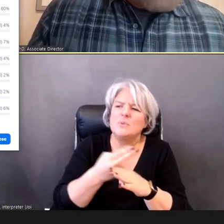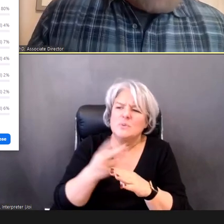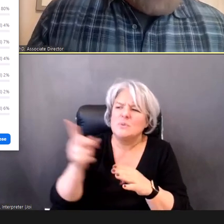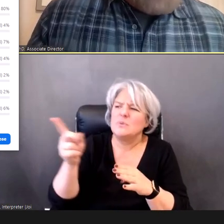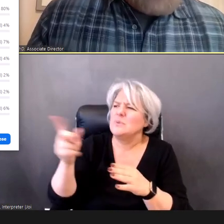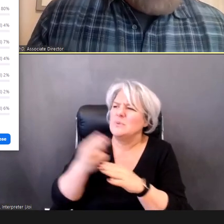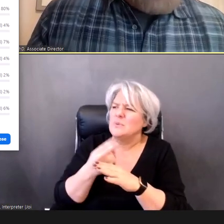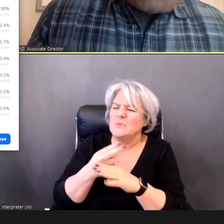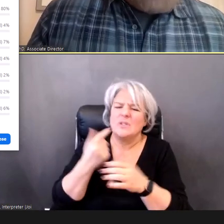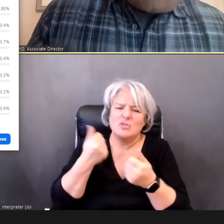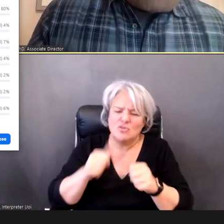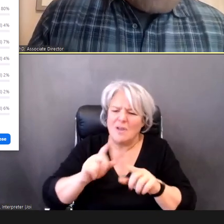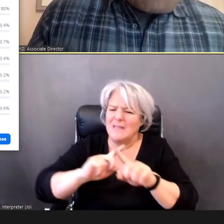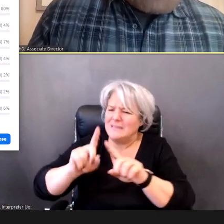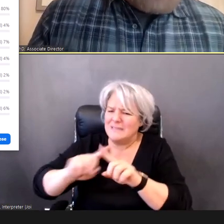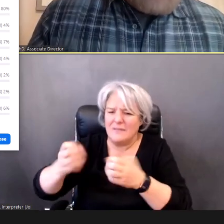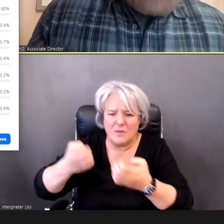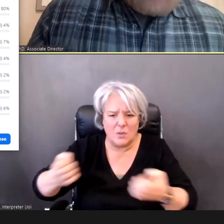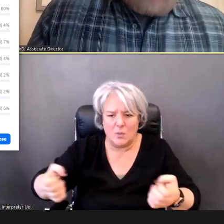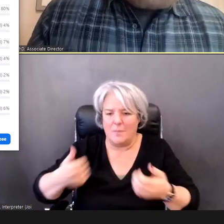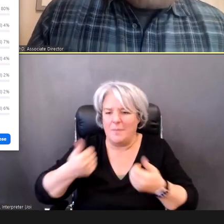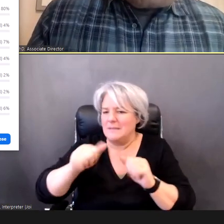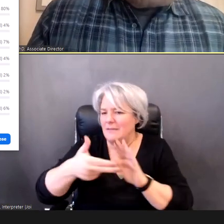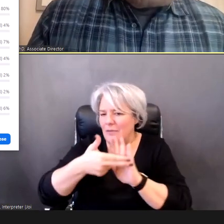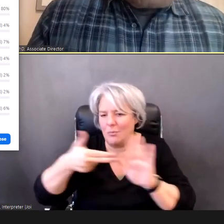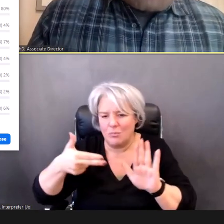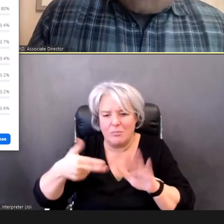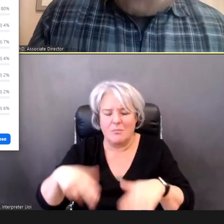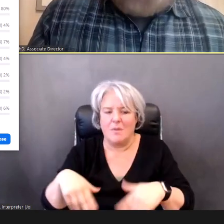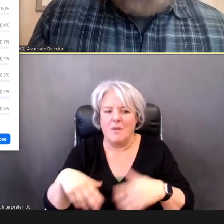before you purchase, and -- to give them a good test, not under just